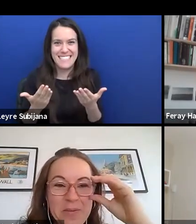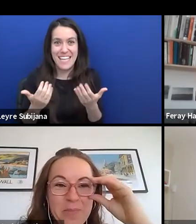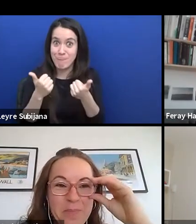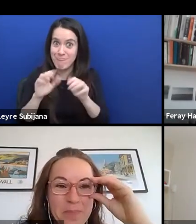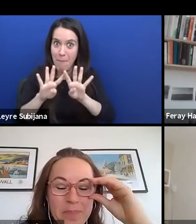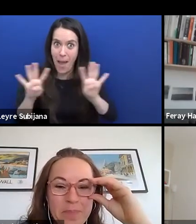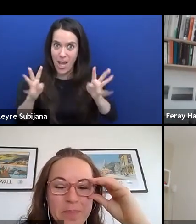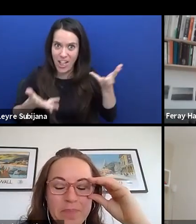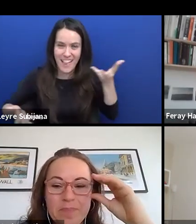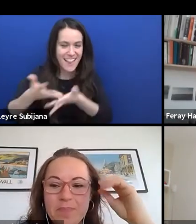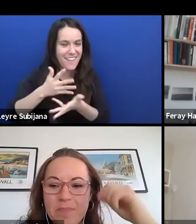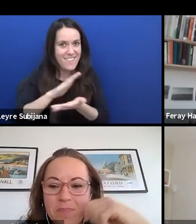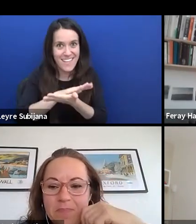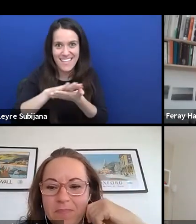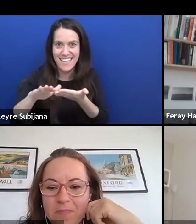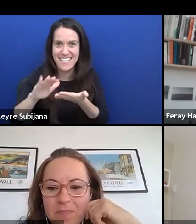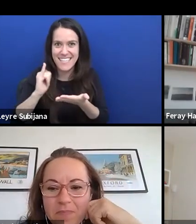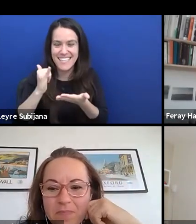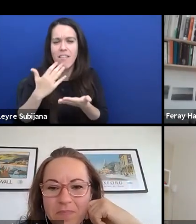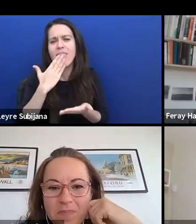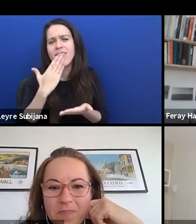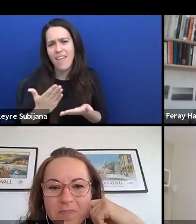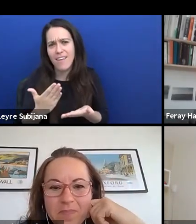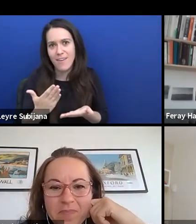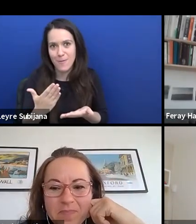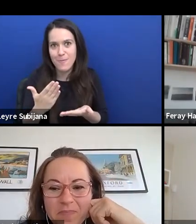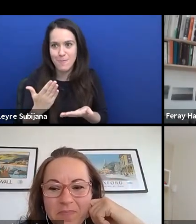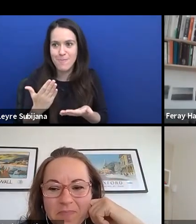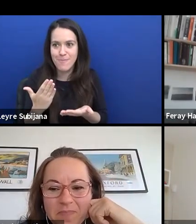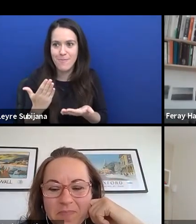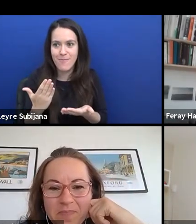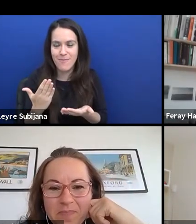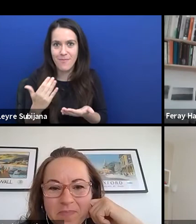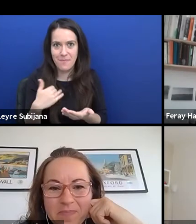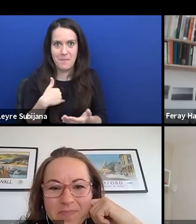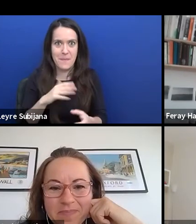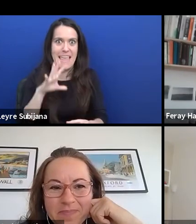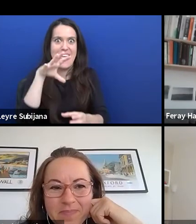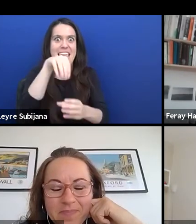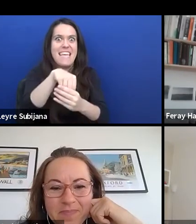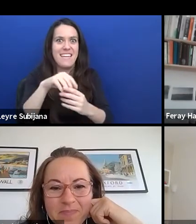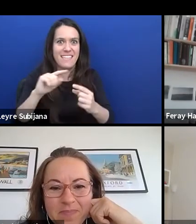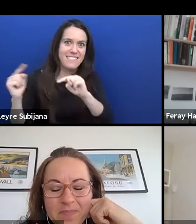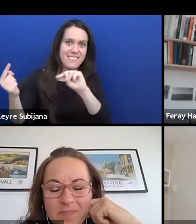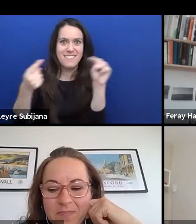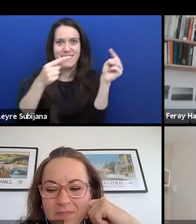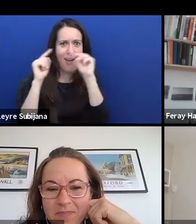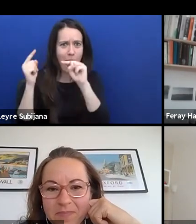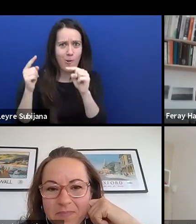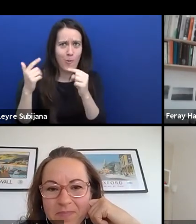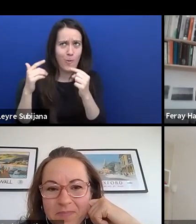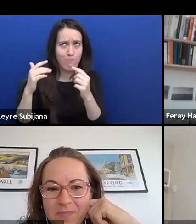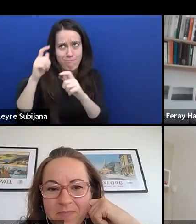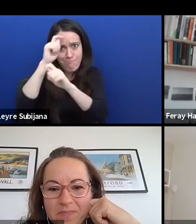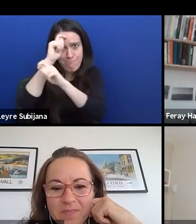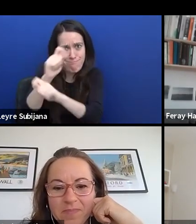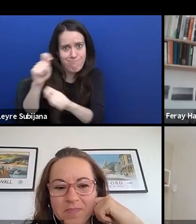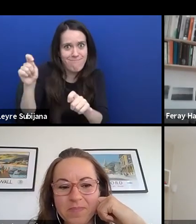So, I'm really thankful to be involved with the dialogue with such respected and amazing professionals.